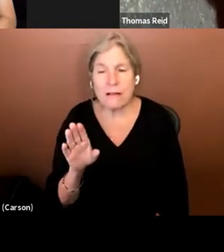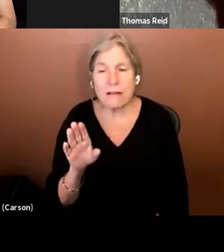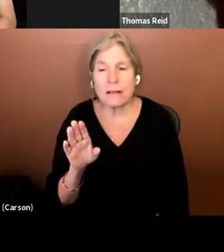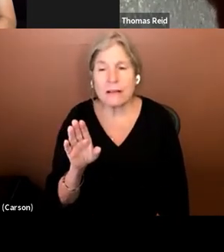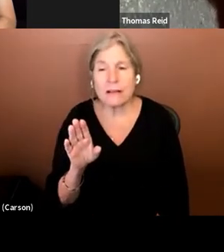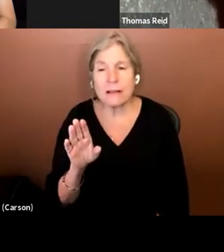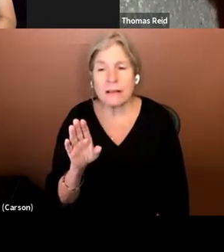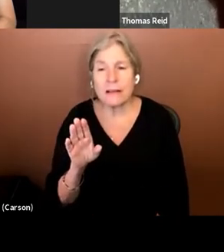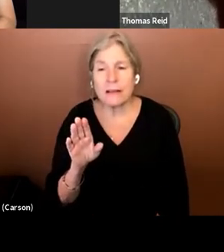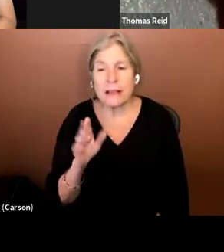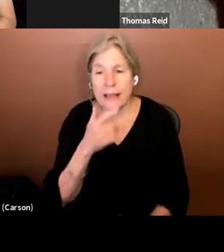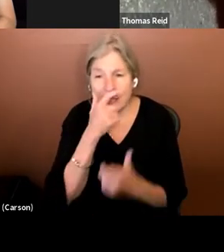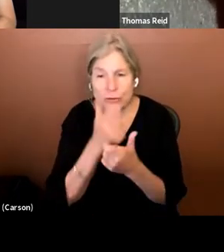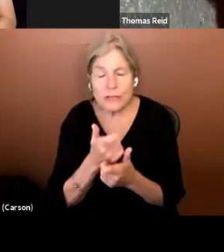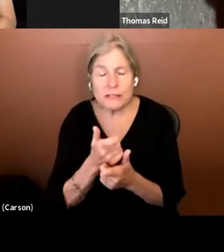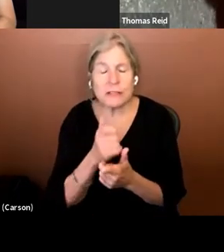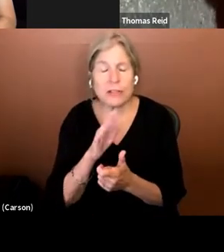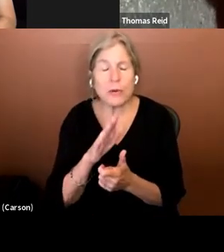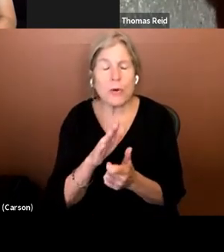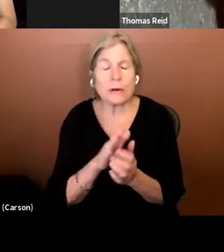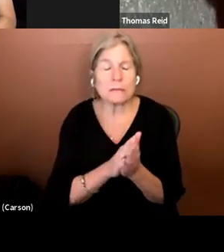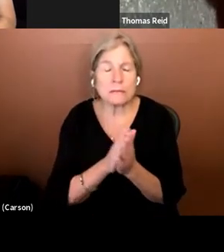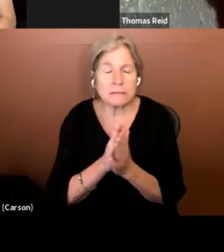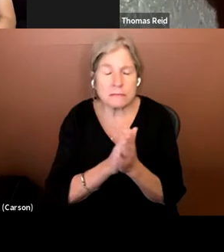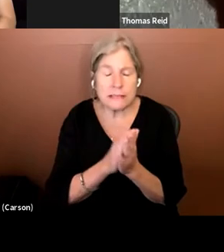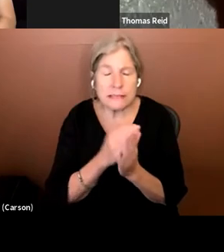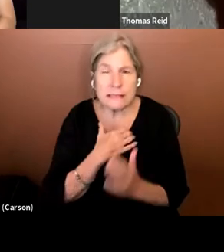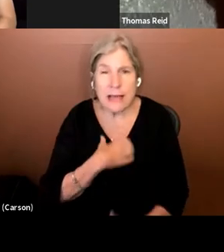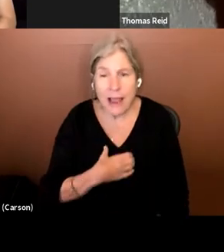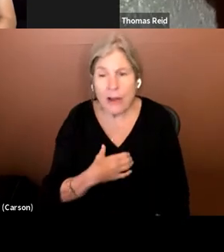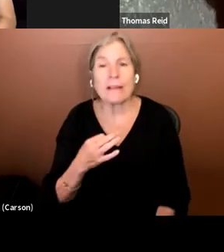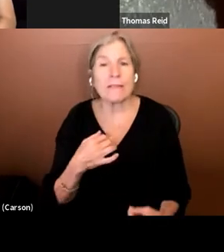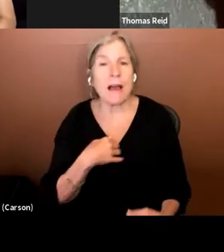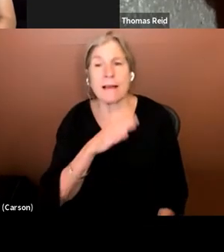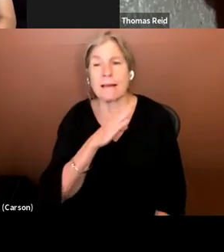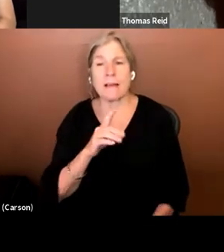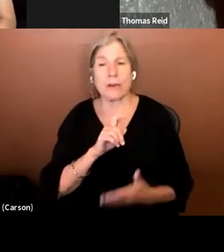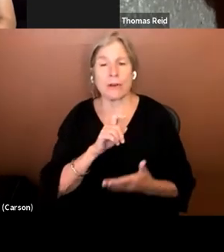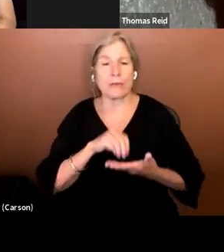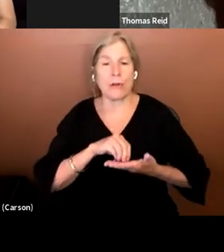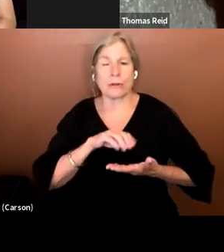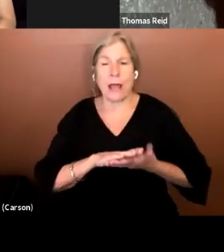your interests, your desire. If I never wrote down my ideas